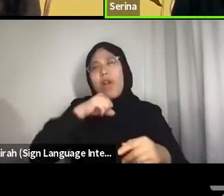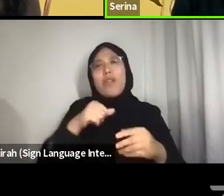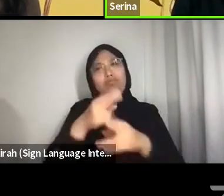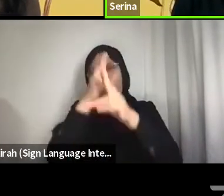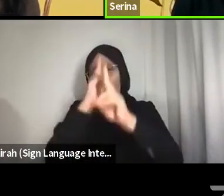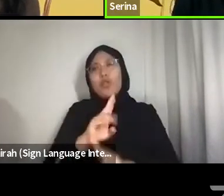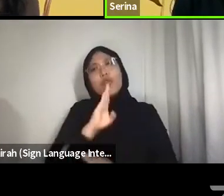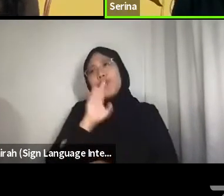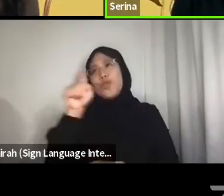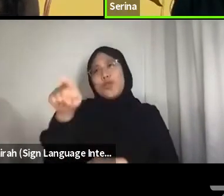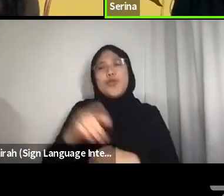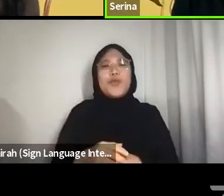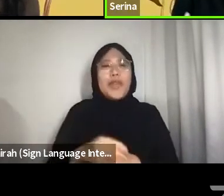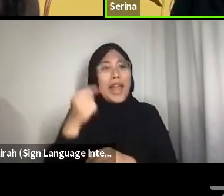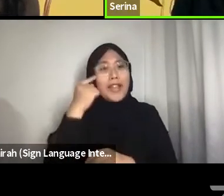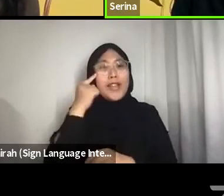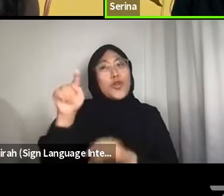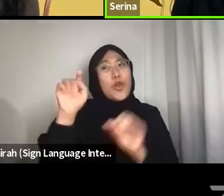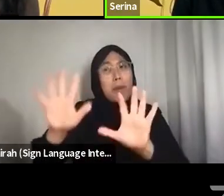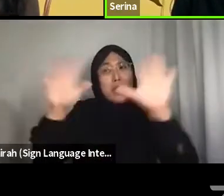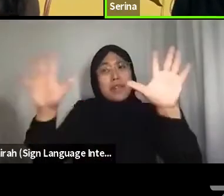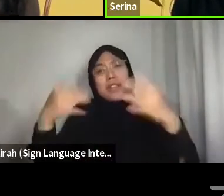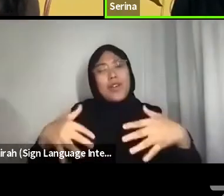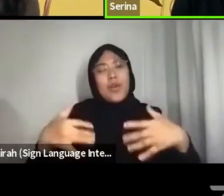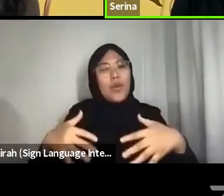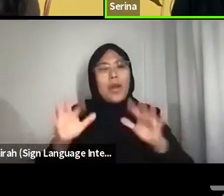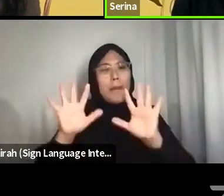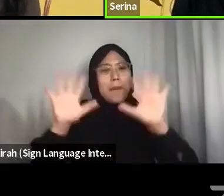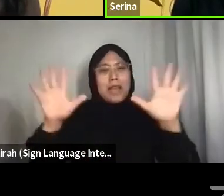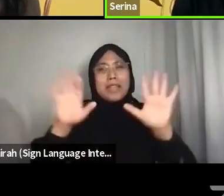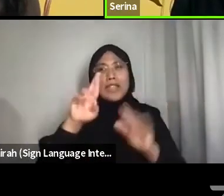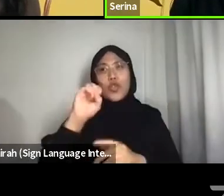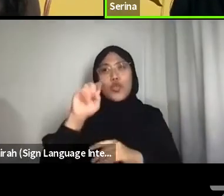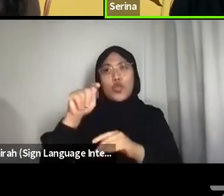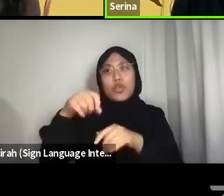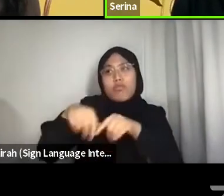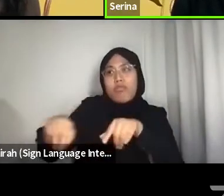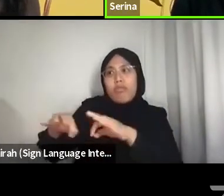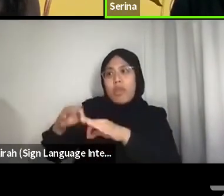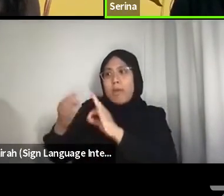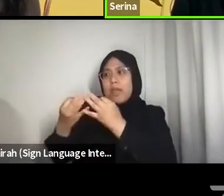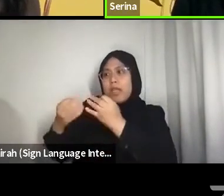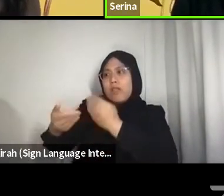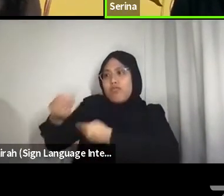I think you’re amazing, and you have such amazing roots you know and you can touch and feel and see!